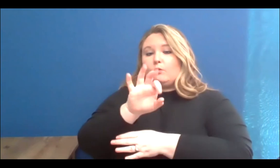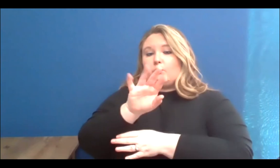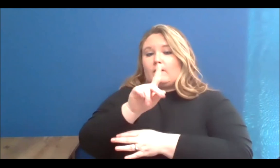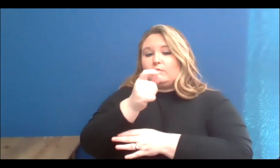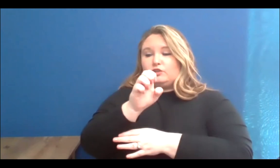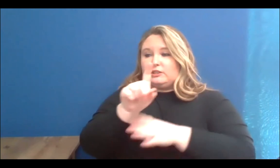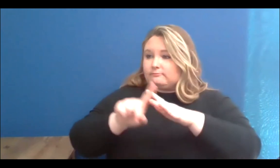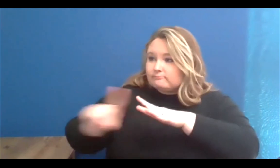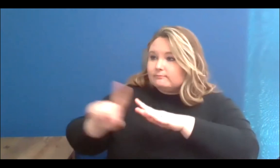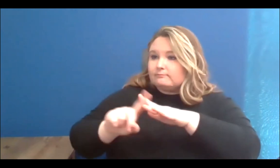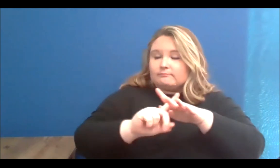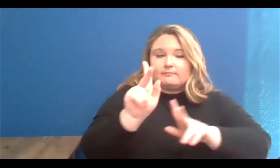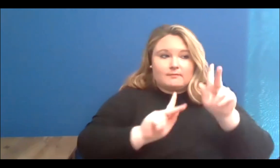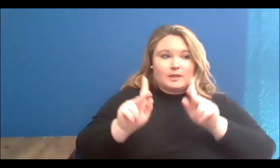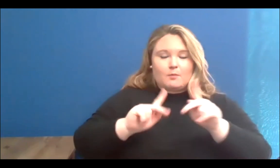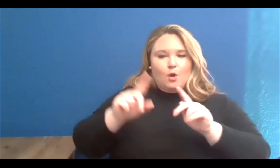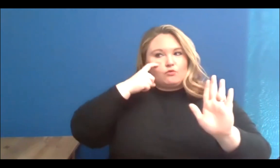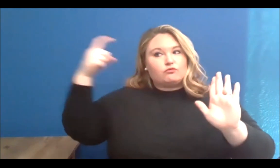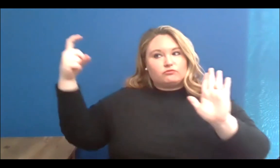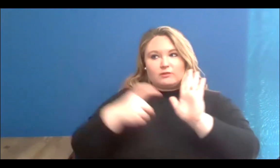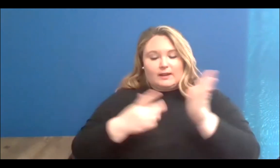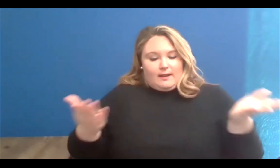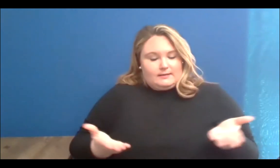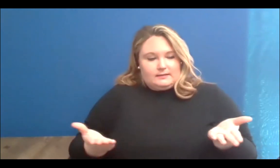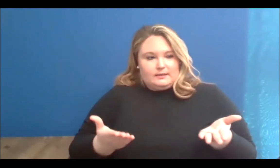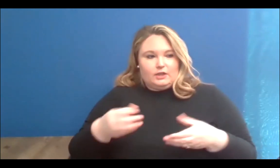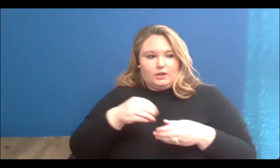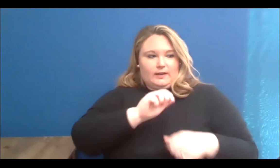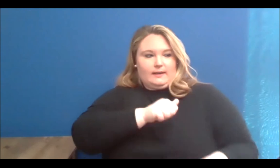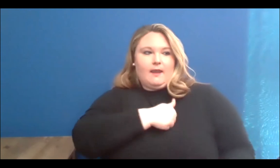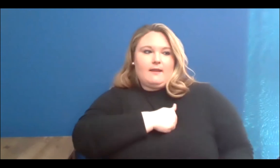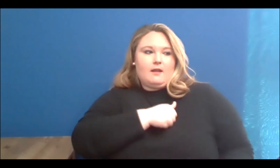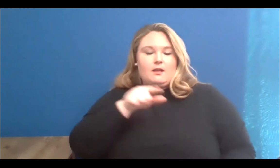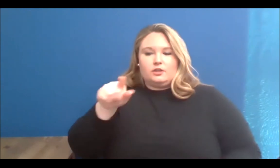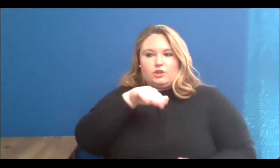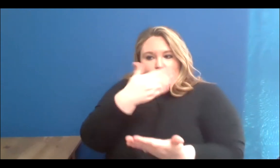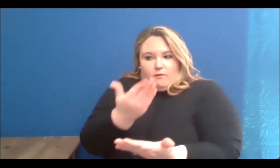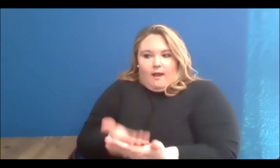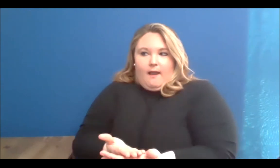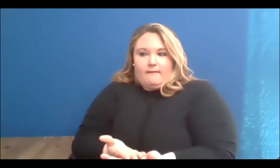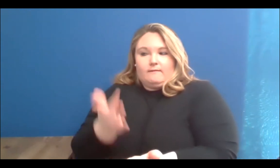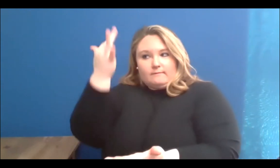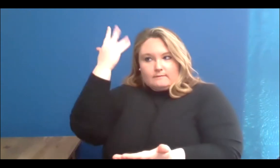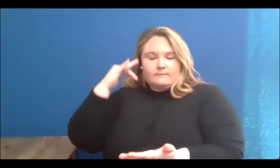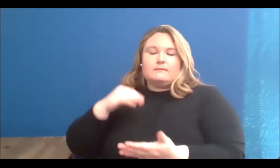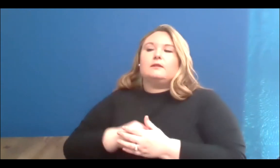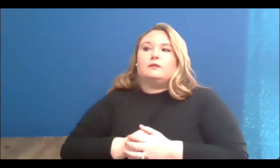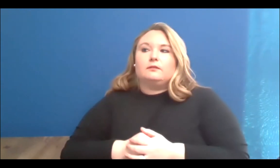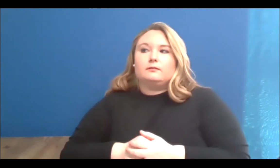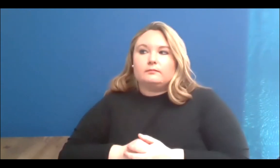recognized in Canada, where she arrived as a refugee. Paola's community art focuses on community and peace-building.